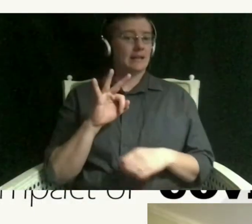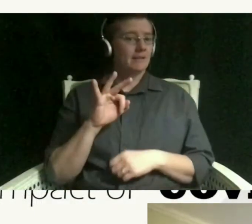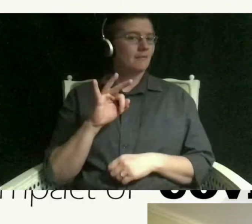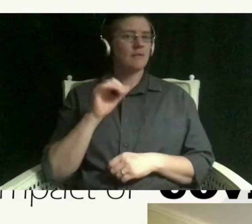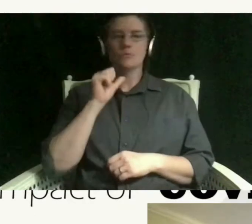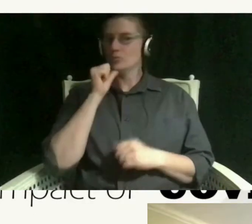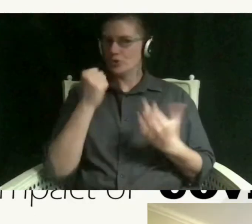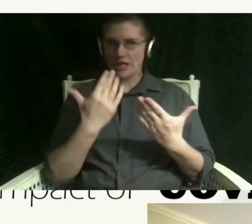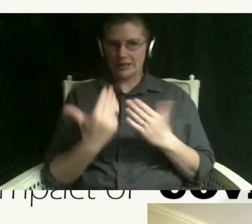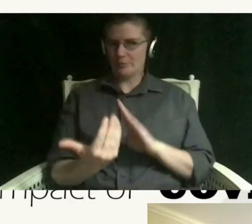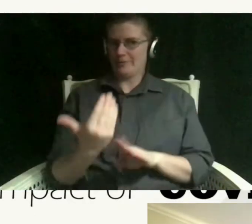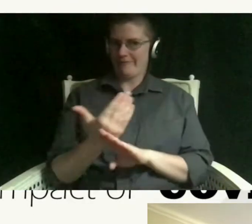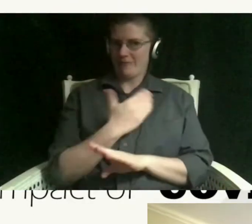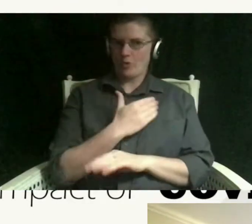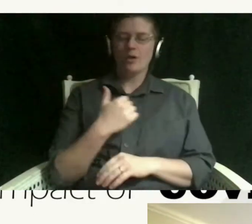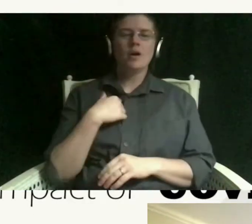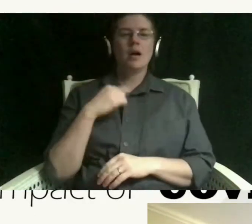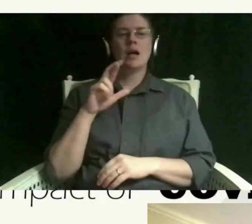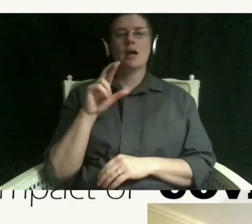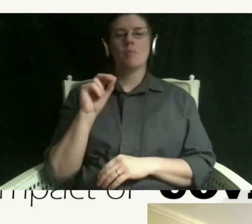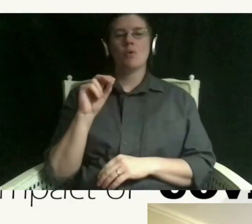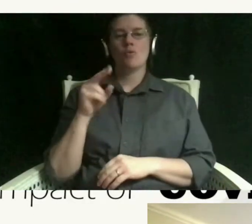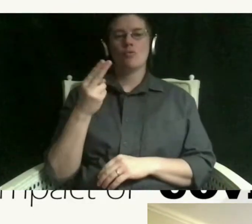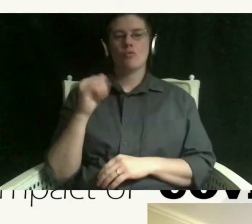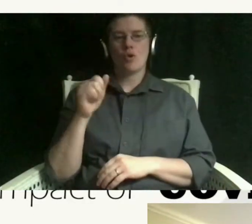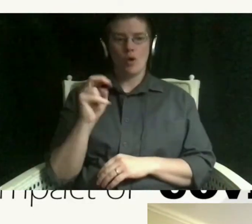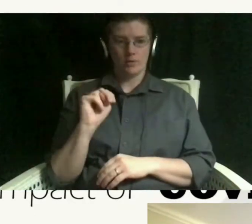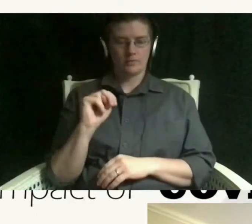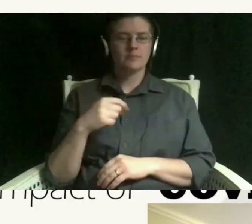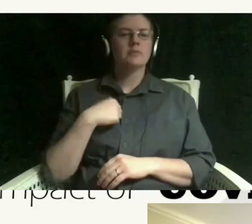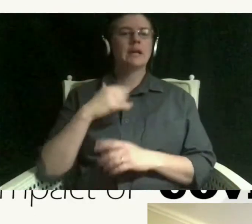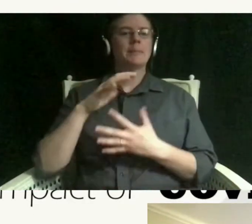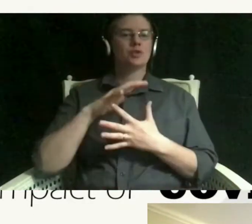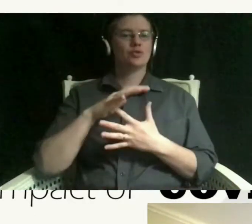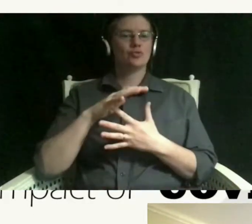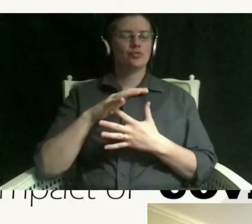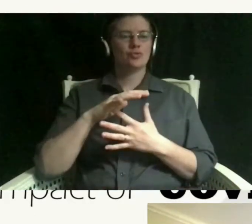i'm rohan dudante and i am a junior at smoking high school in aurora colorado